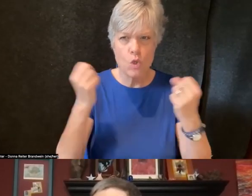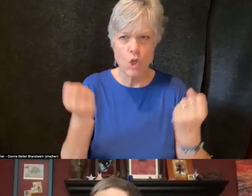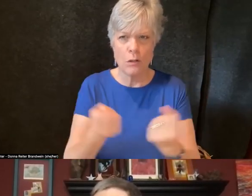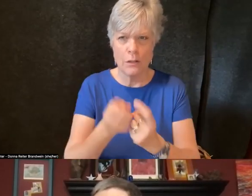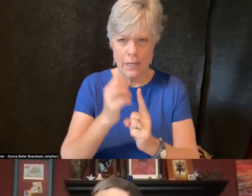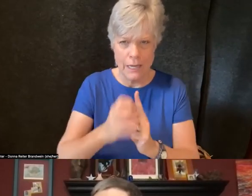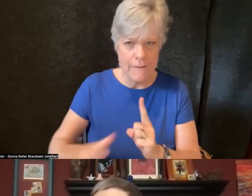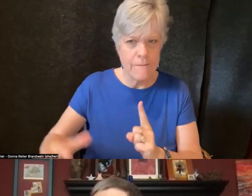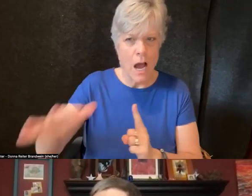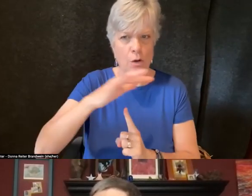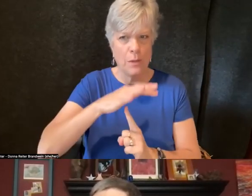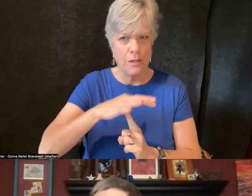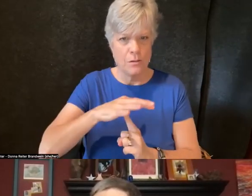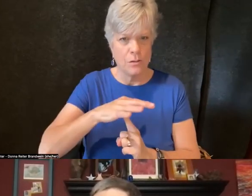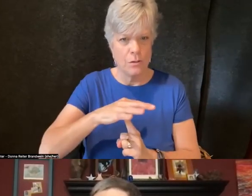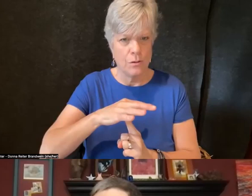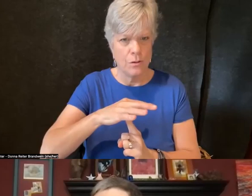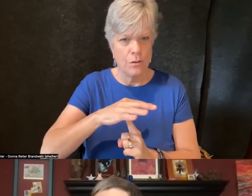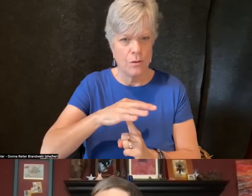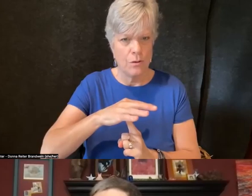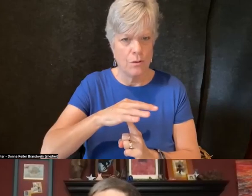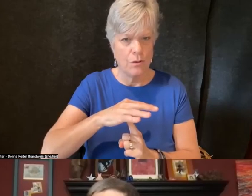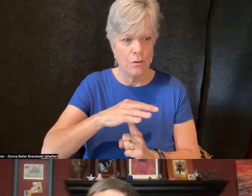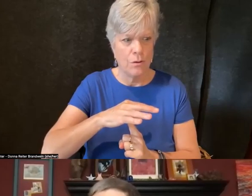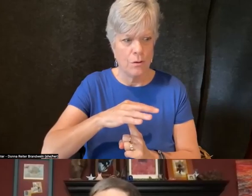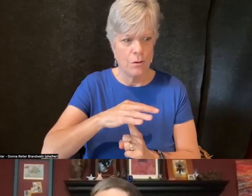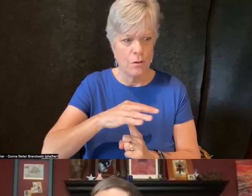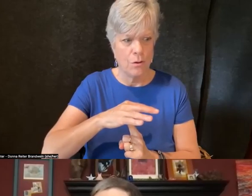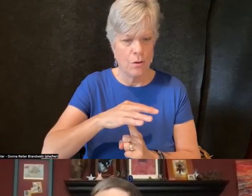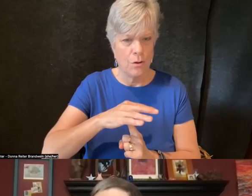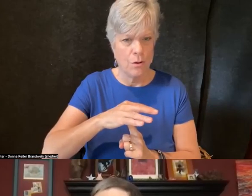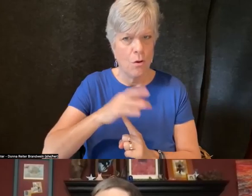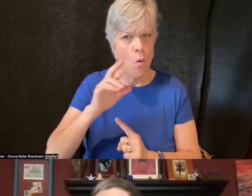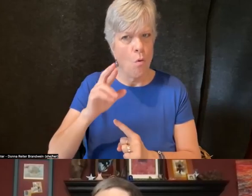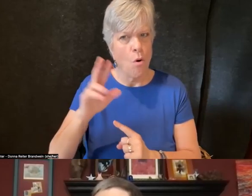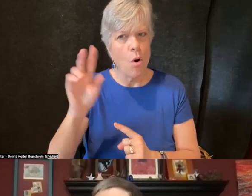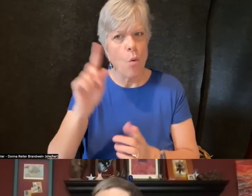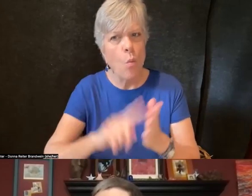or what others' perception and interactions